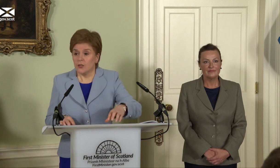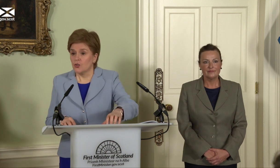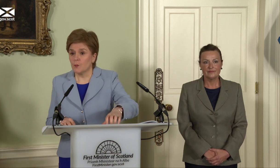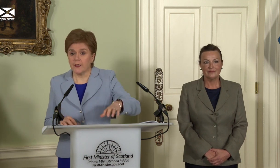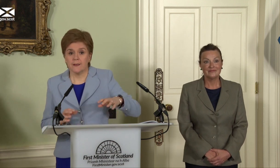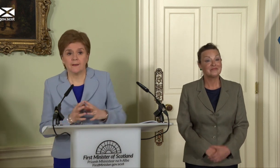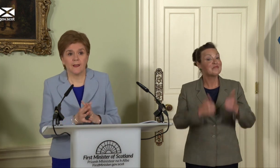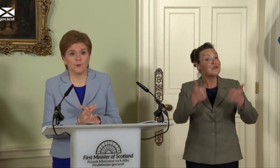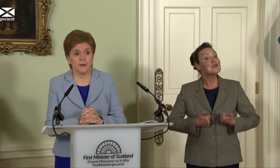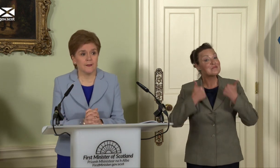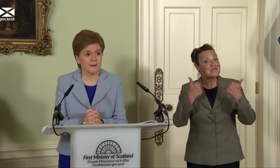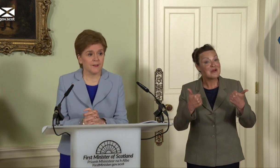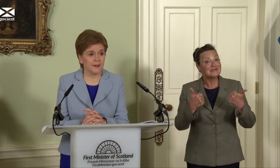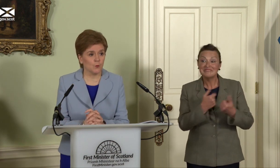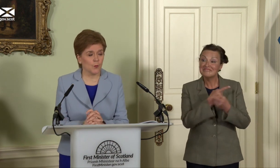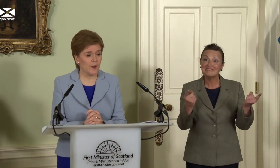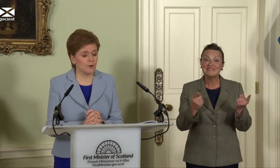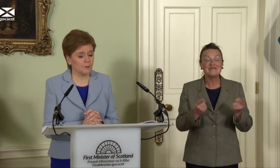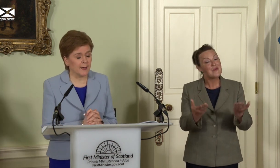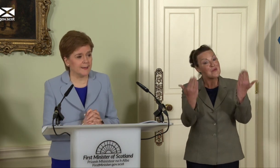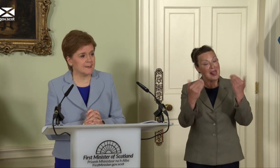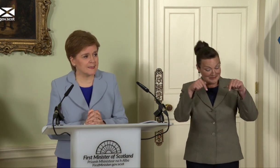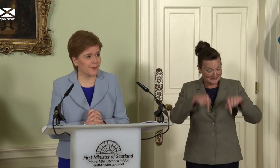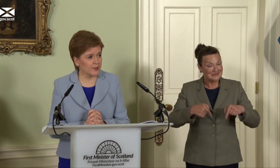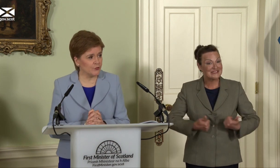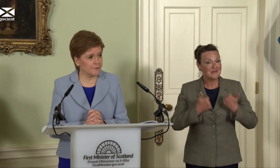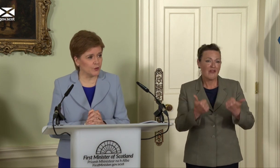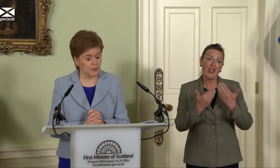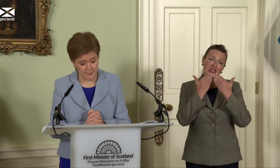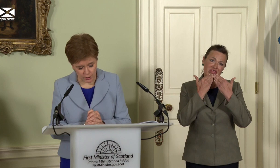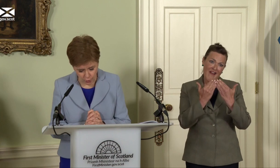Good morning, everyone. A very warm welcome and thank you for coming along.